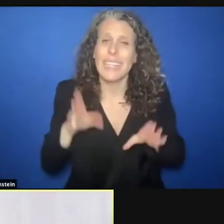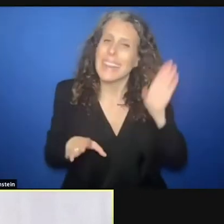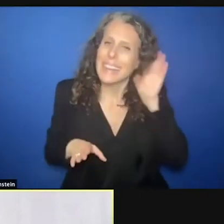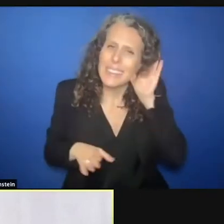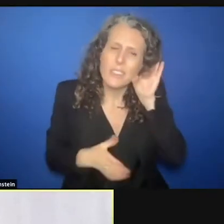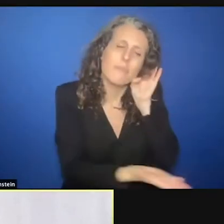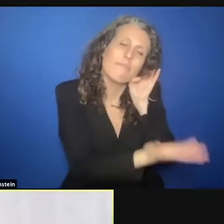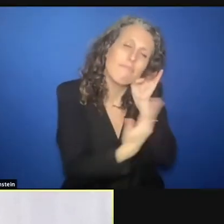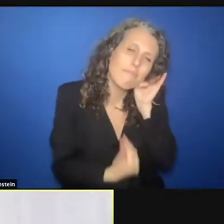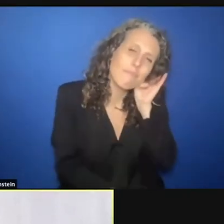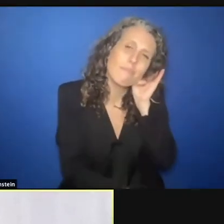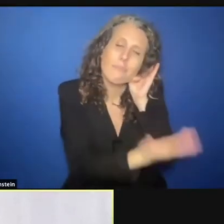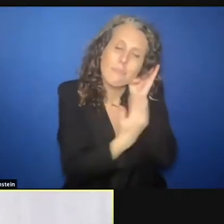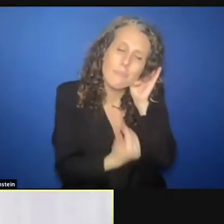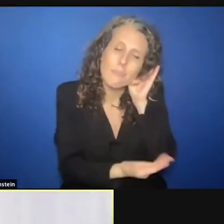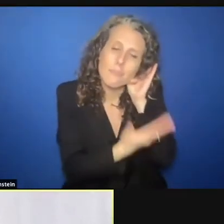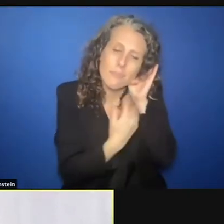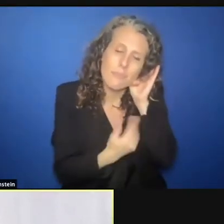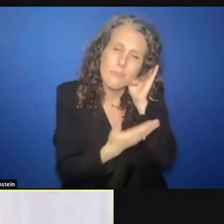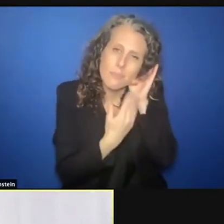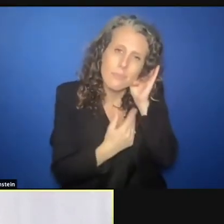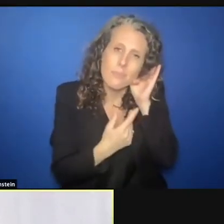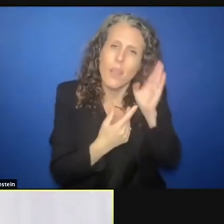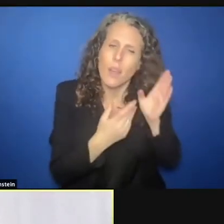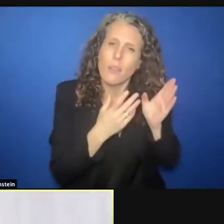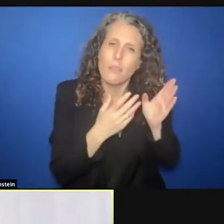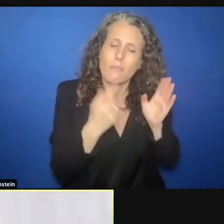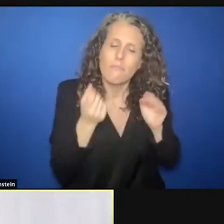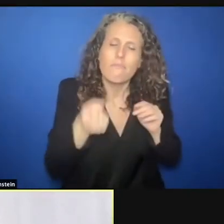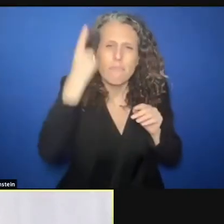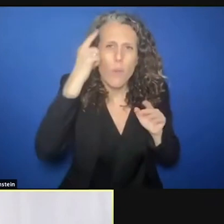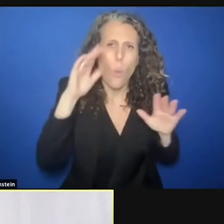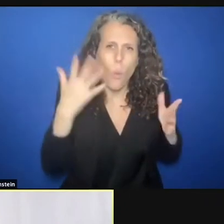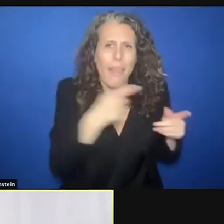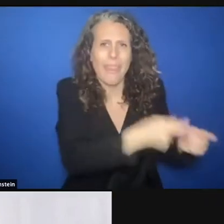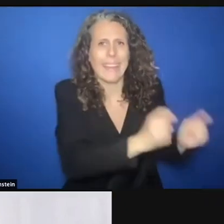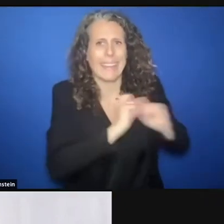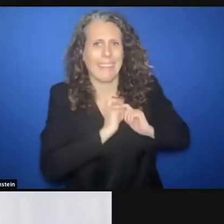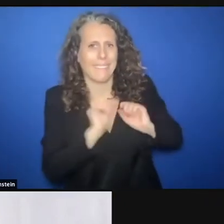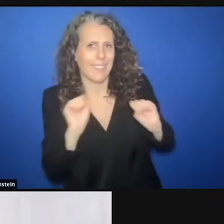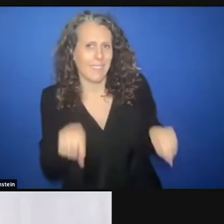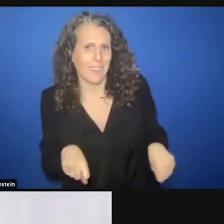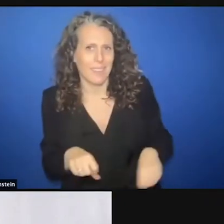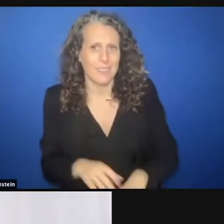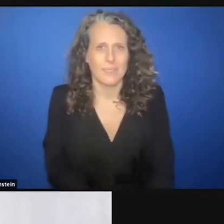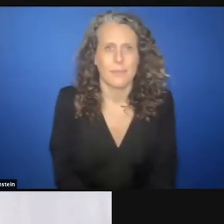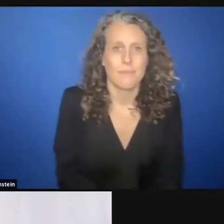and to understand what they can offer. Over how. >> CHRIS GUNNESS: Maye, thank you so much. I'm